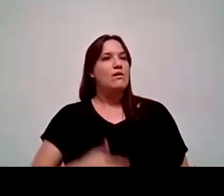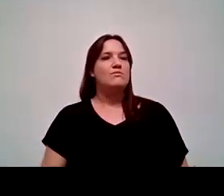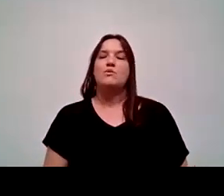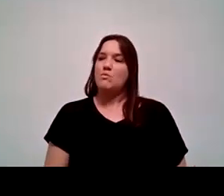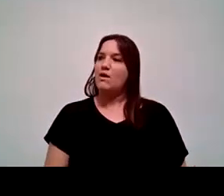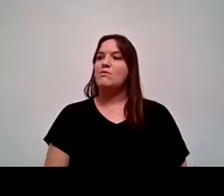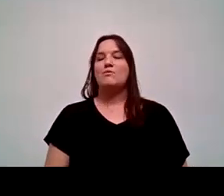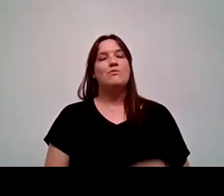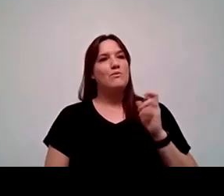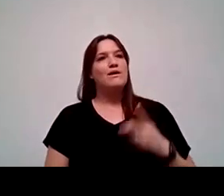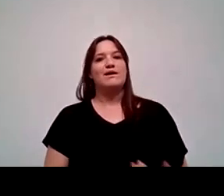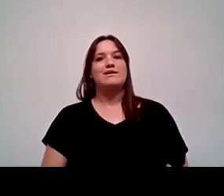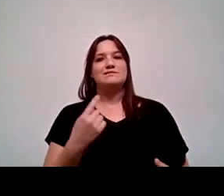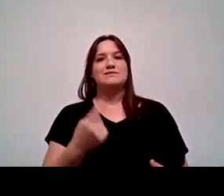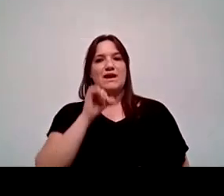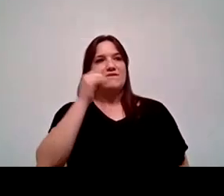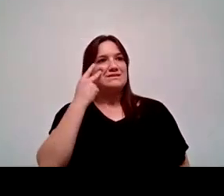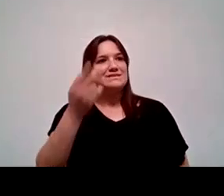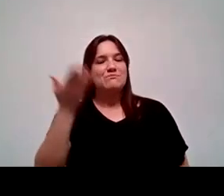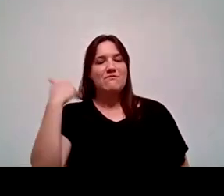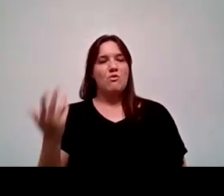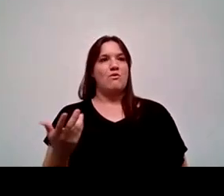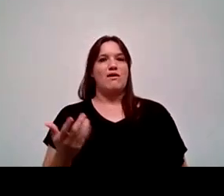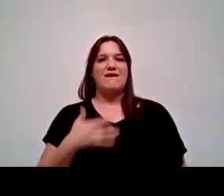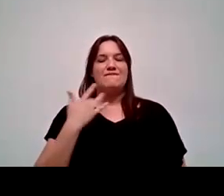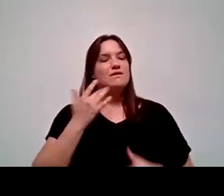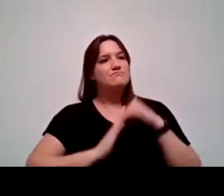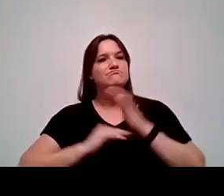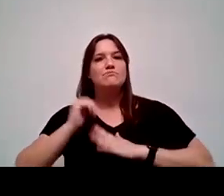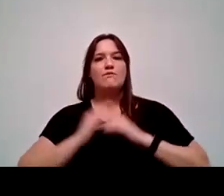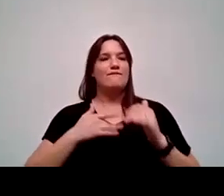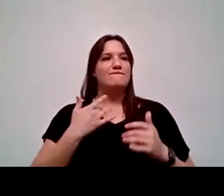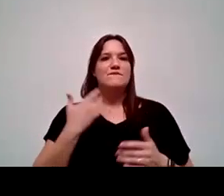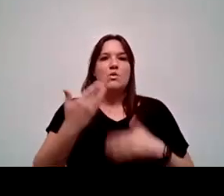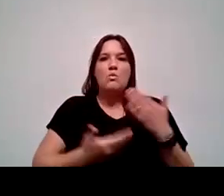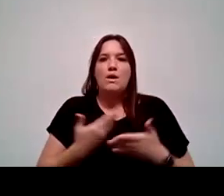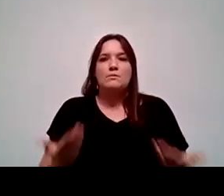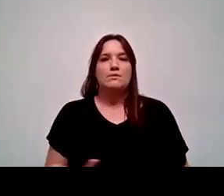This is like something I haven't seen. And I felt that the other piece, as we talk